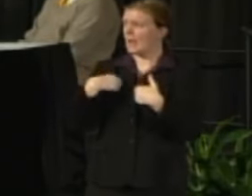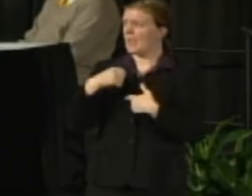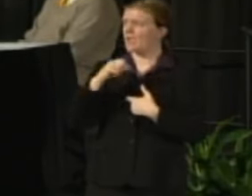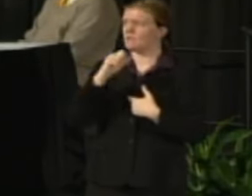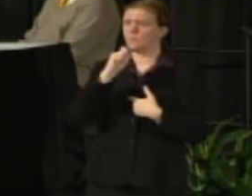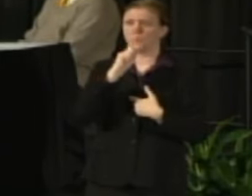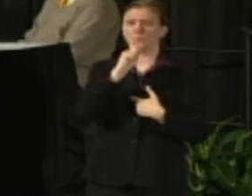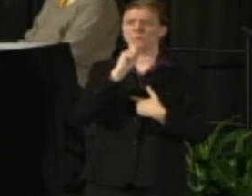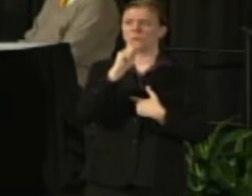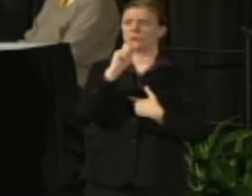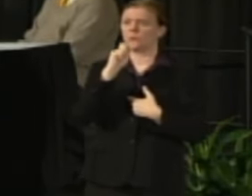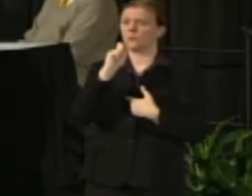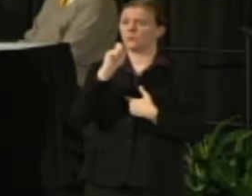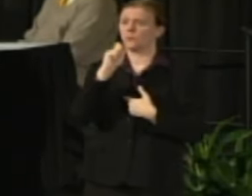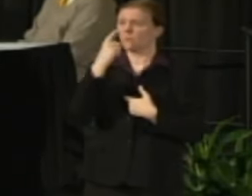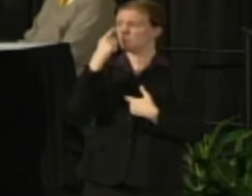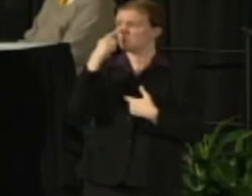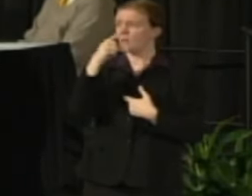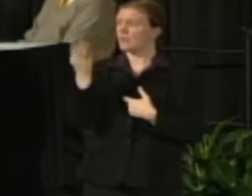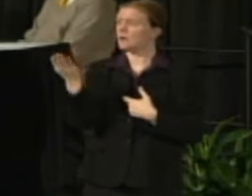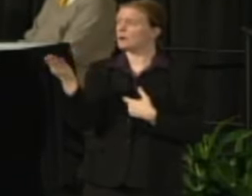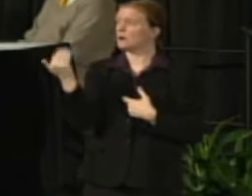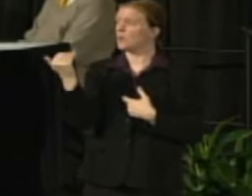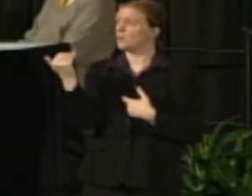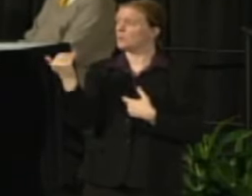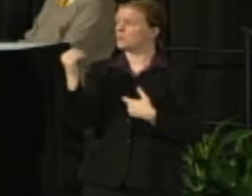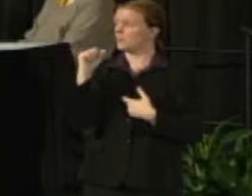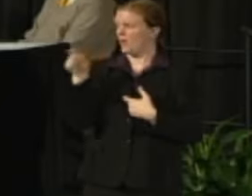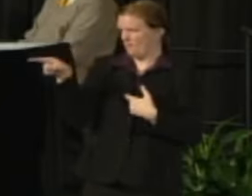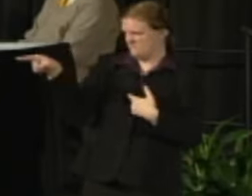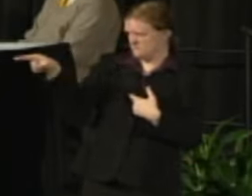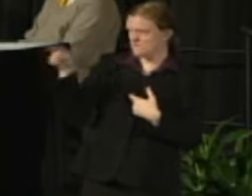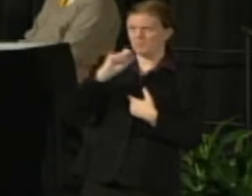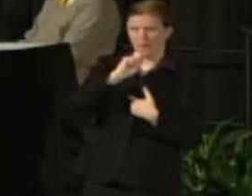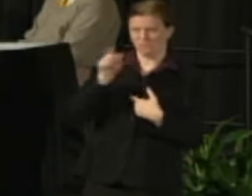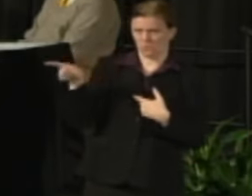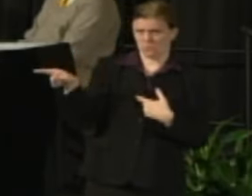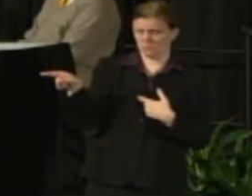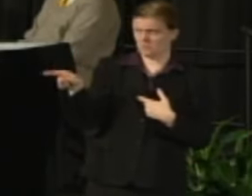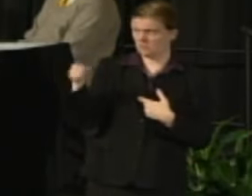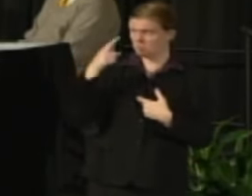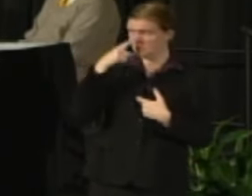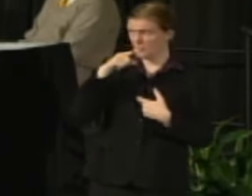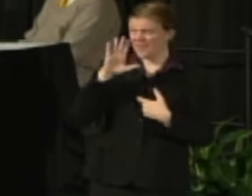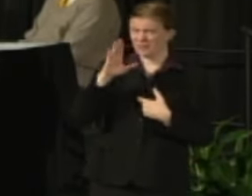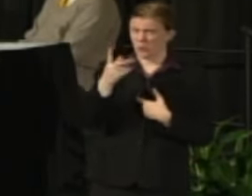and I would ask you to come to the microphone. What we're also going to ask is that if you can limit your questions and comments